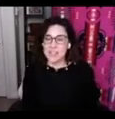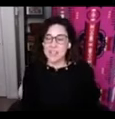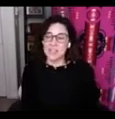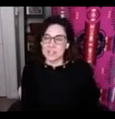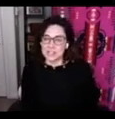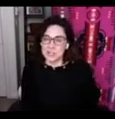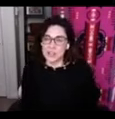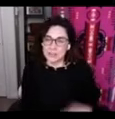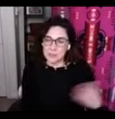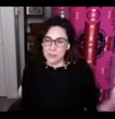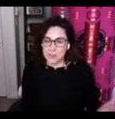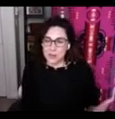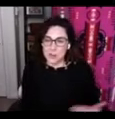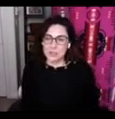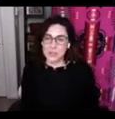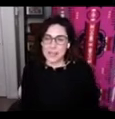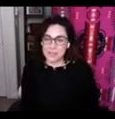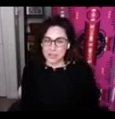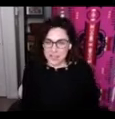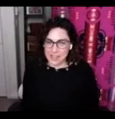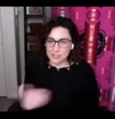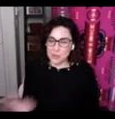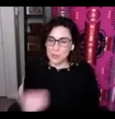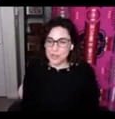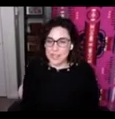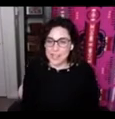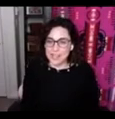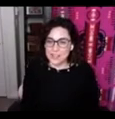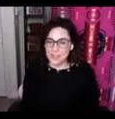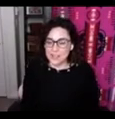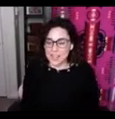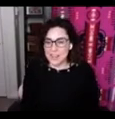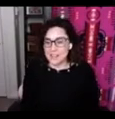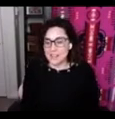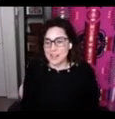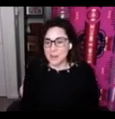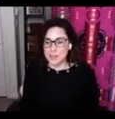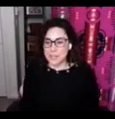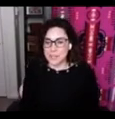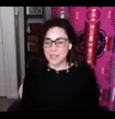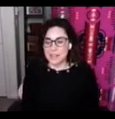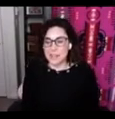so starting from the west coast we have the W̱SÁNEĆ School Board, Tye is here today representing